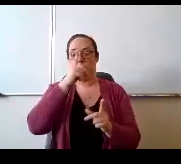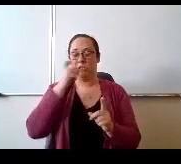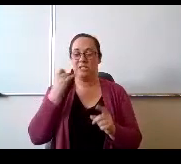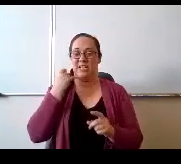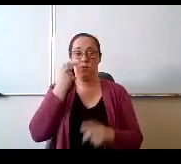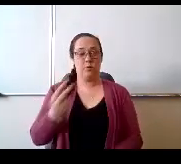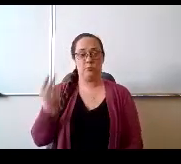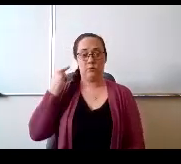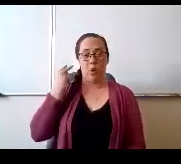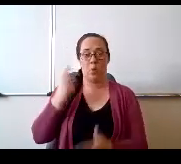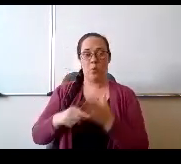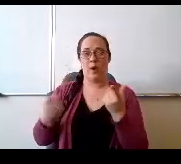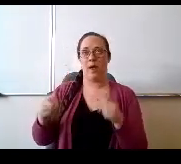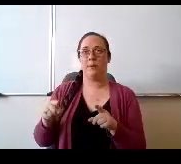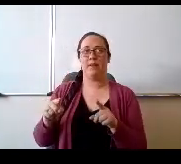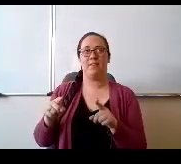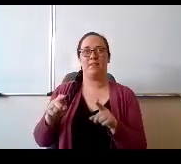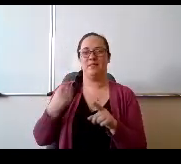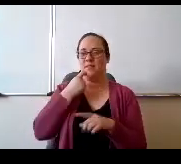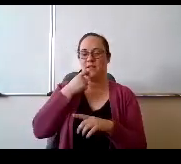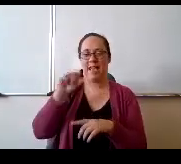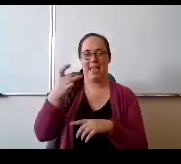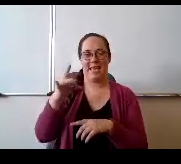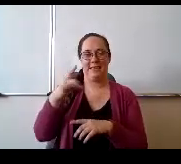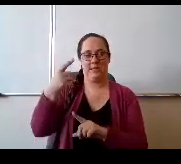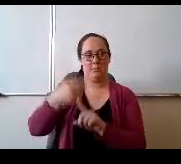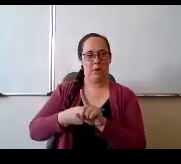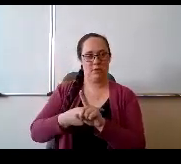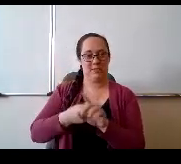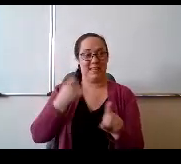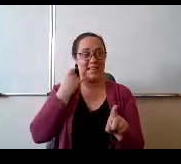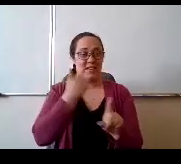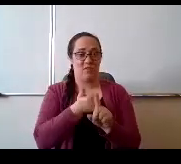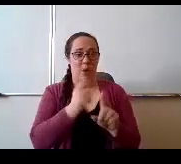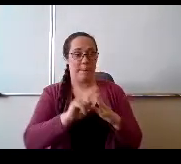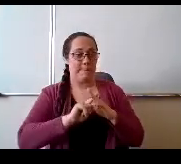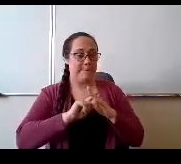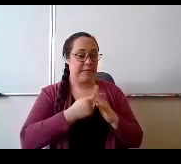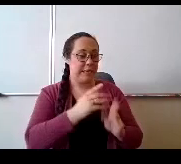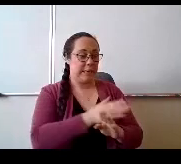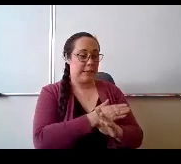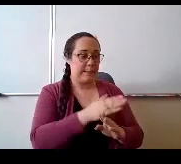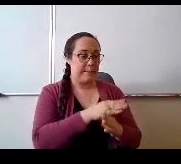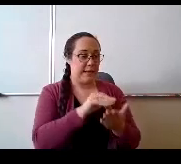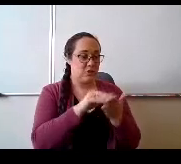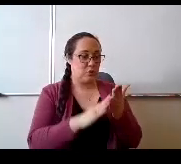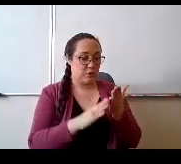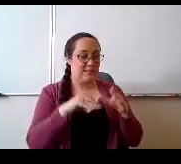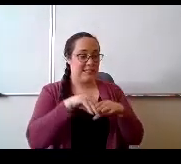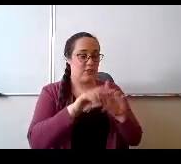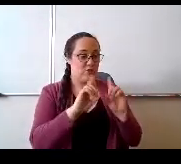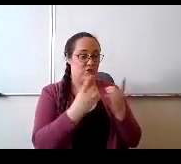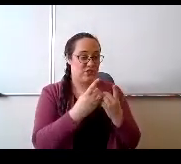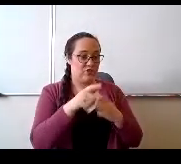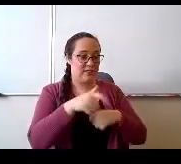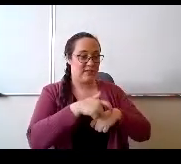If you were a beginning band student in the district, you've yet to have an opportunity to put